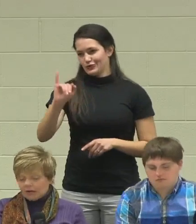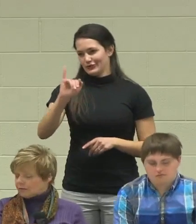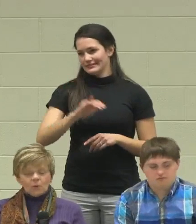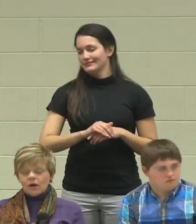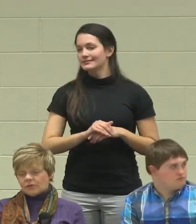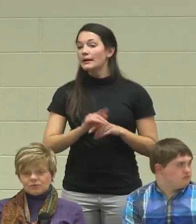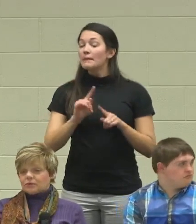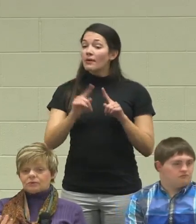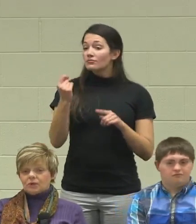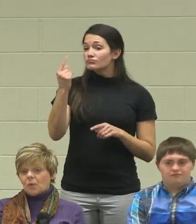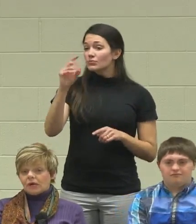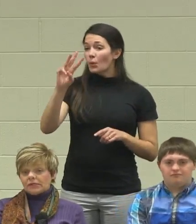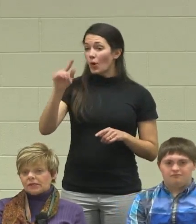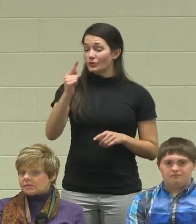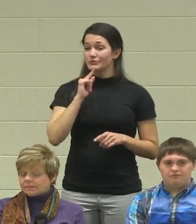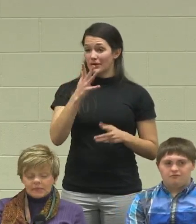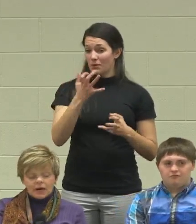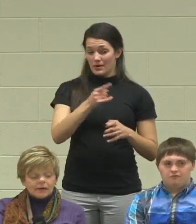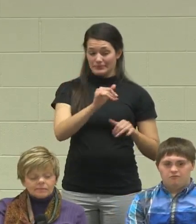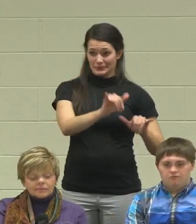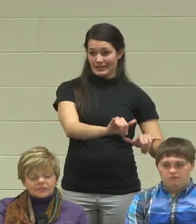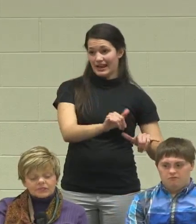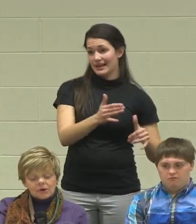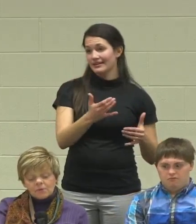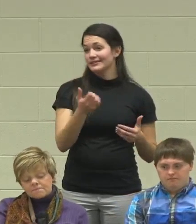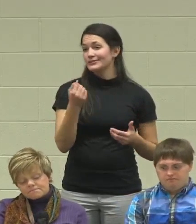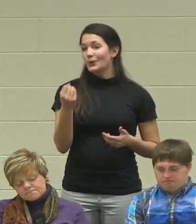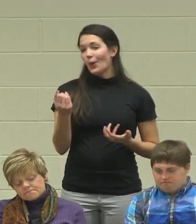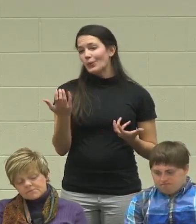However, Walgreens really, really wanted it.